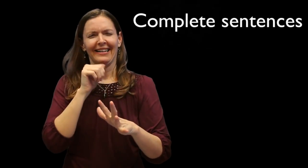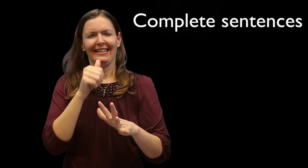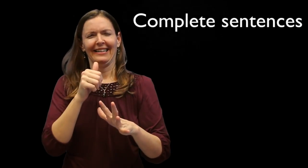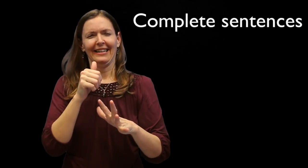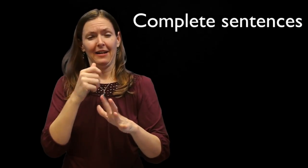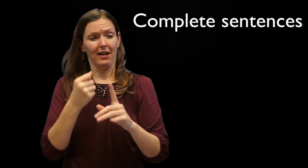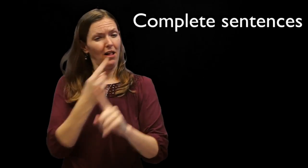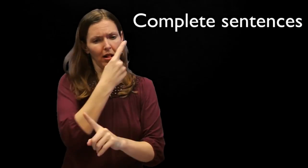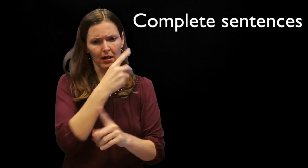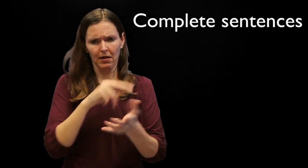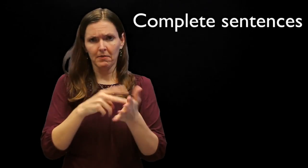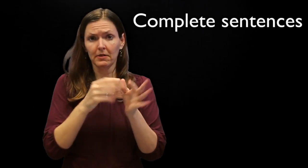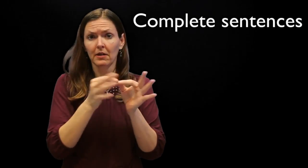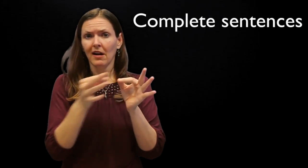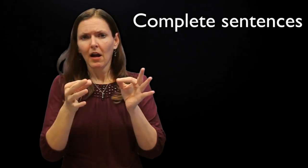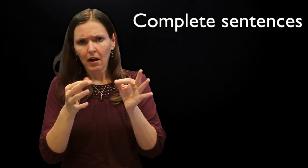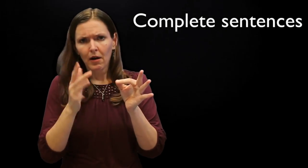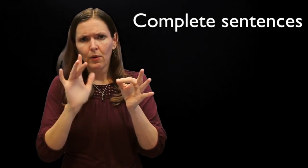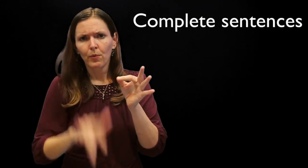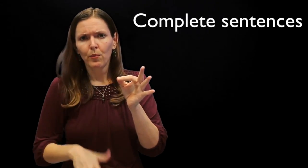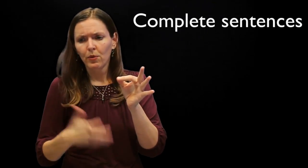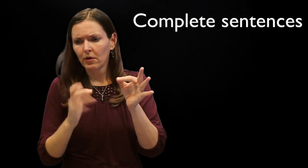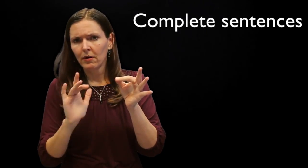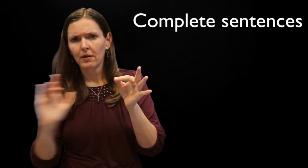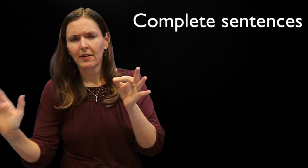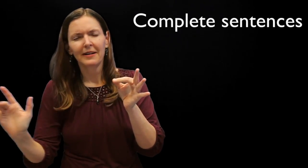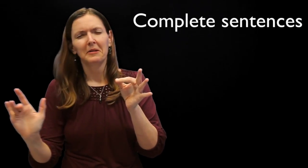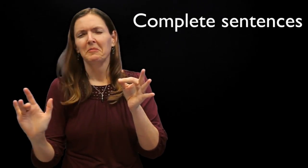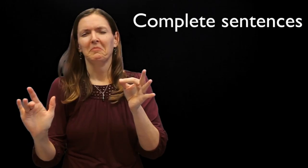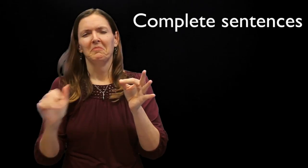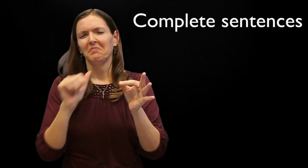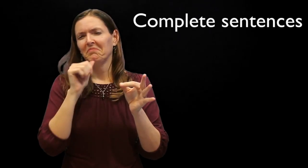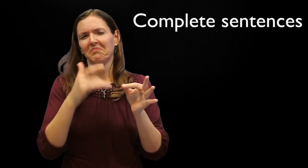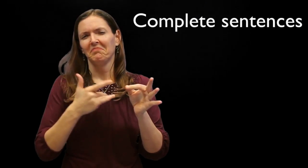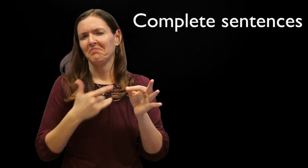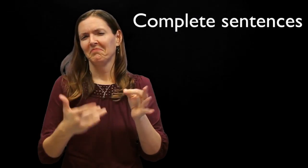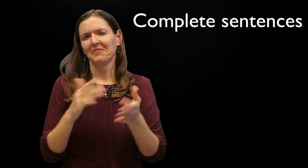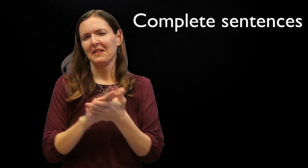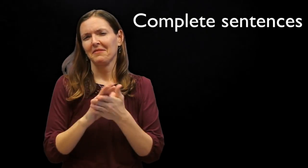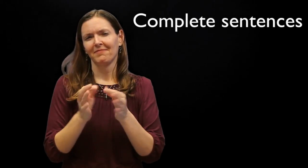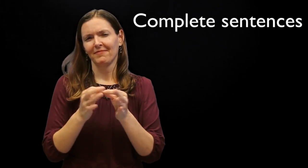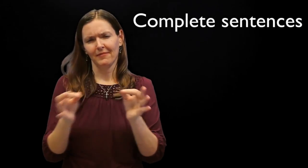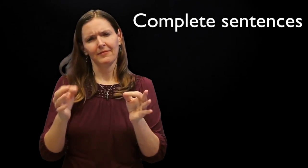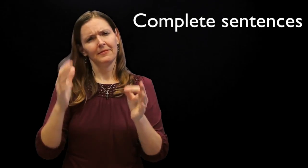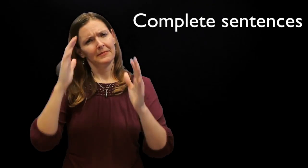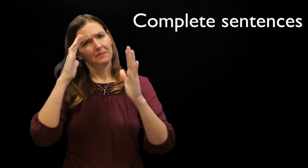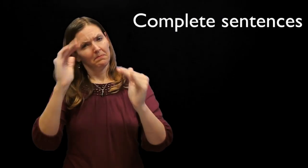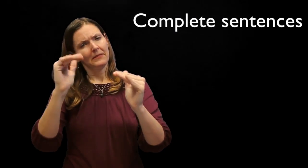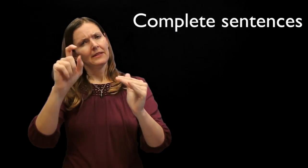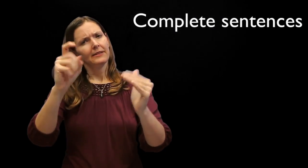again and again. The train of thought is disrupted and the audience is left wondering what happened to the remaining content. This doesn't usually happen in academic discourses. Presenters are expected to